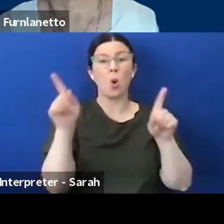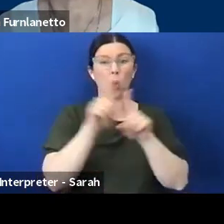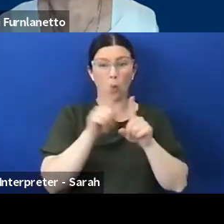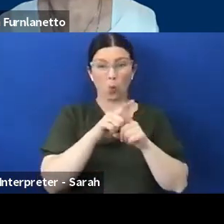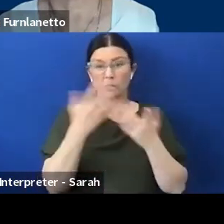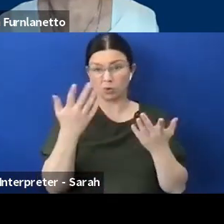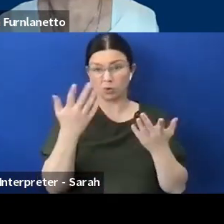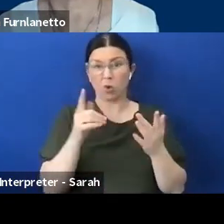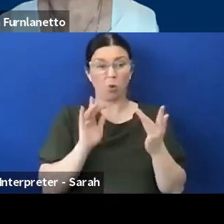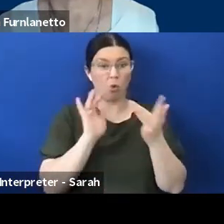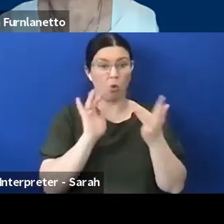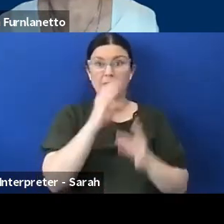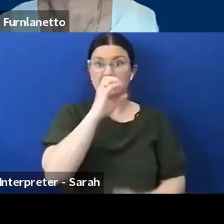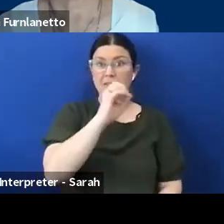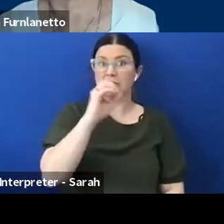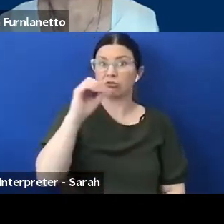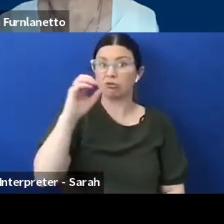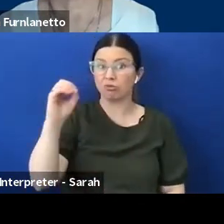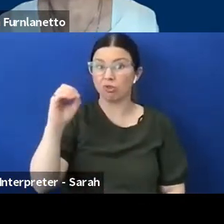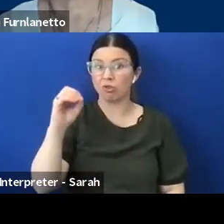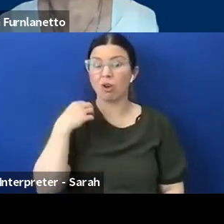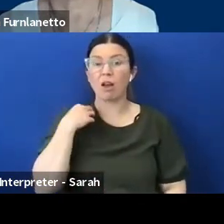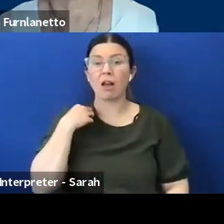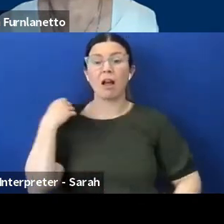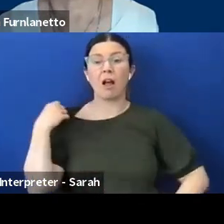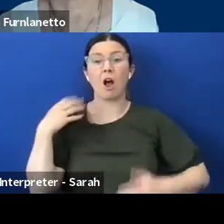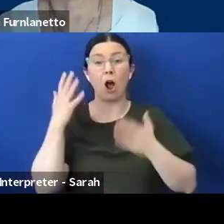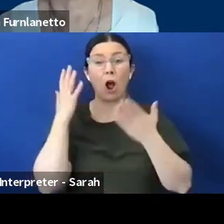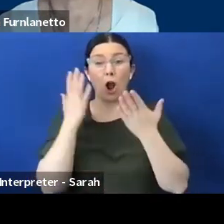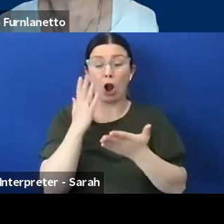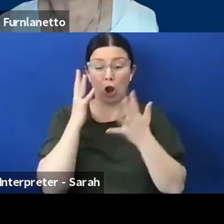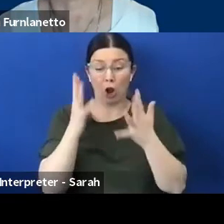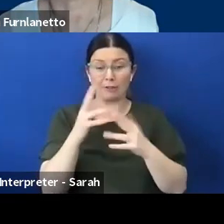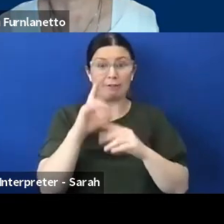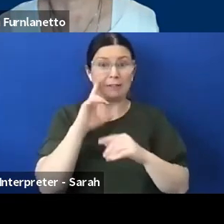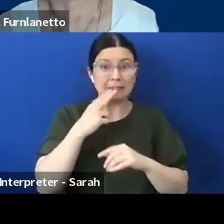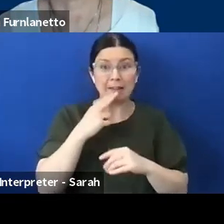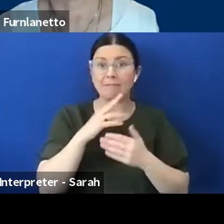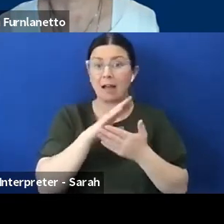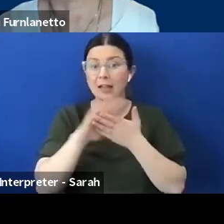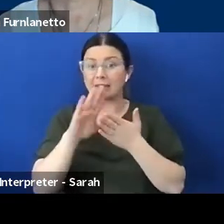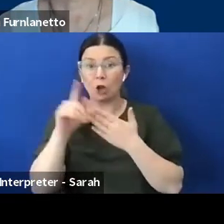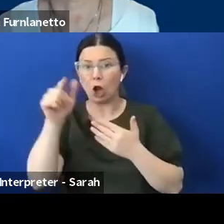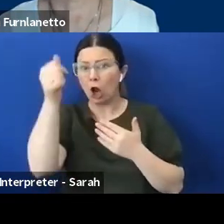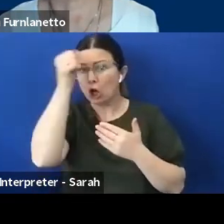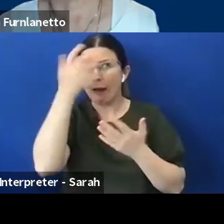hearing people don't actually know how to do it, what questions a call taker is going to